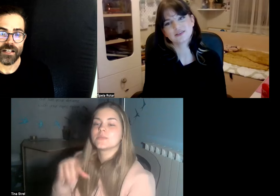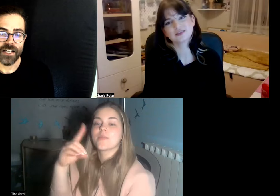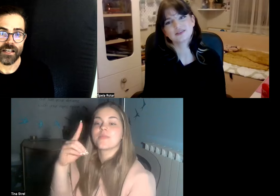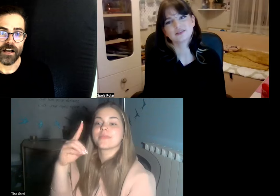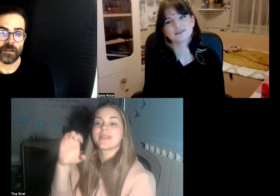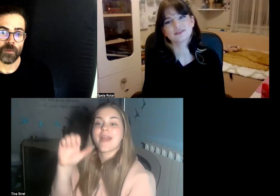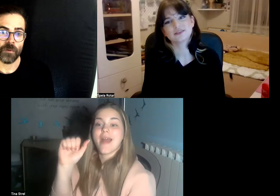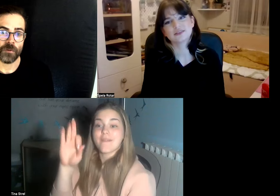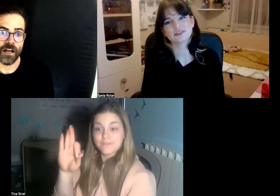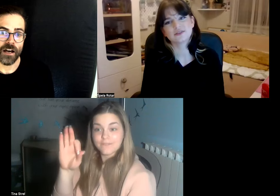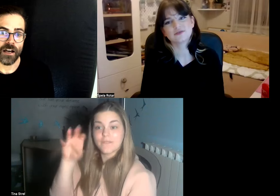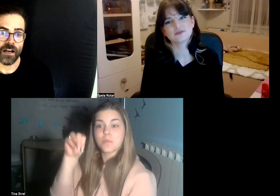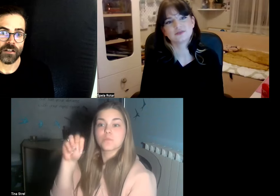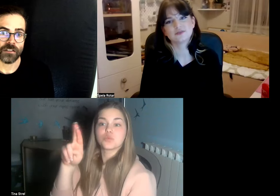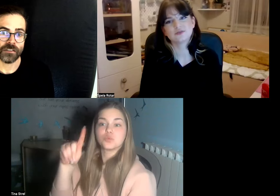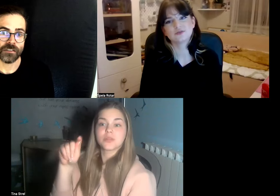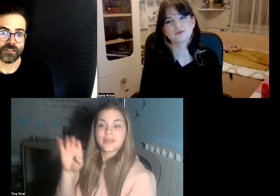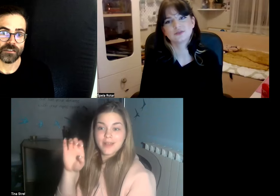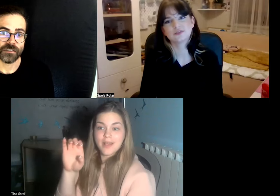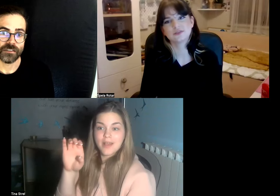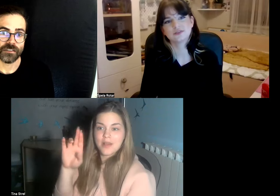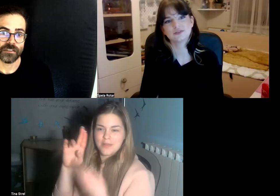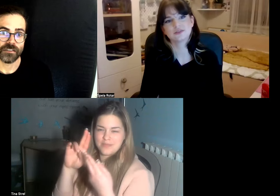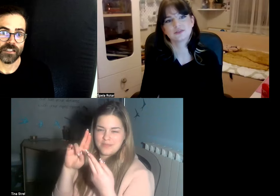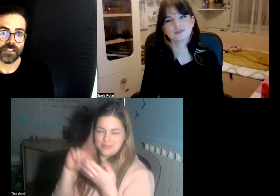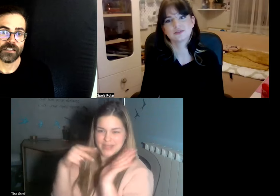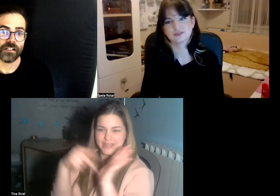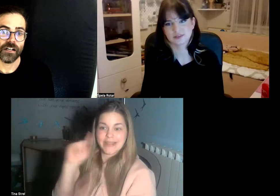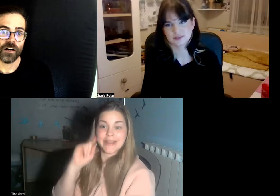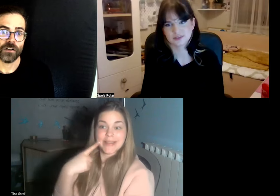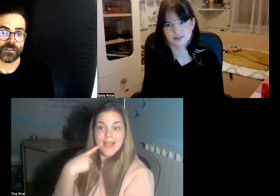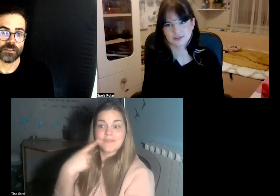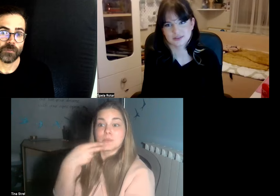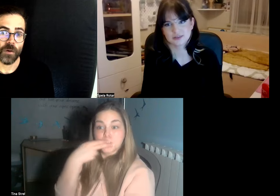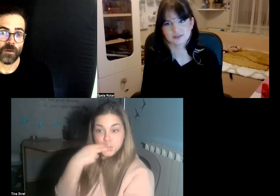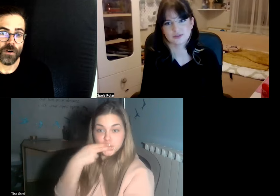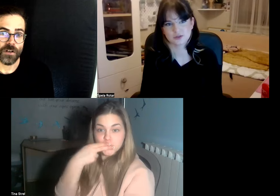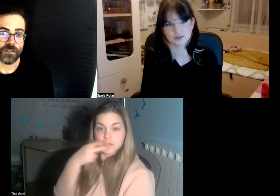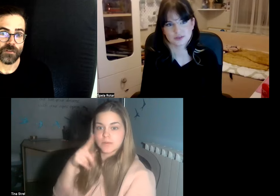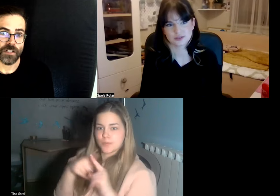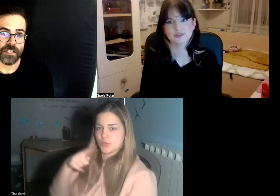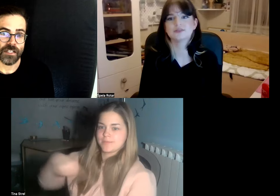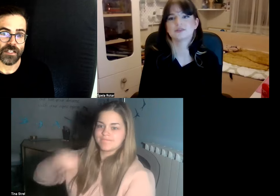yeah hearing people rely on this spoken word for instance